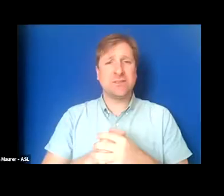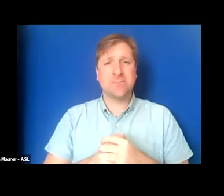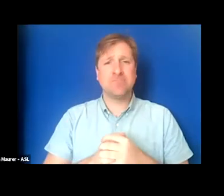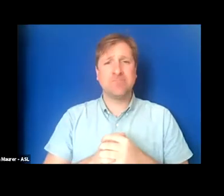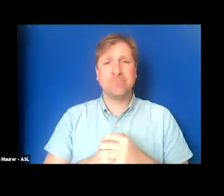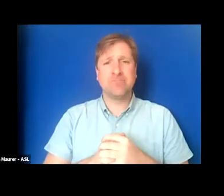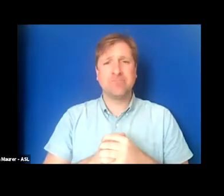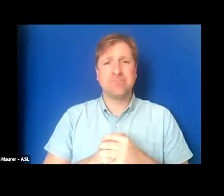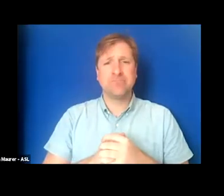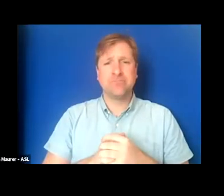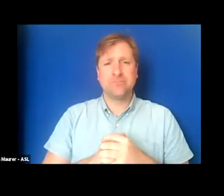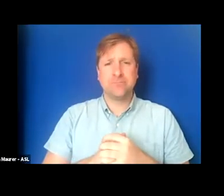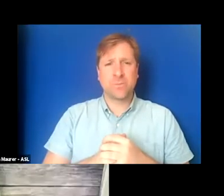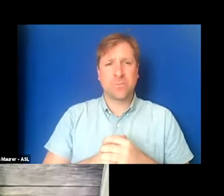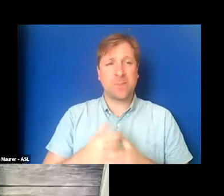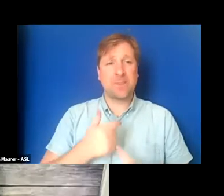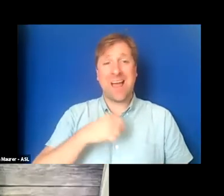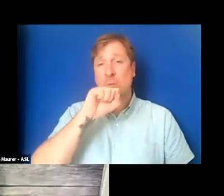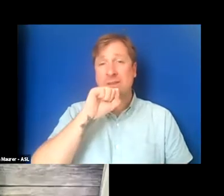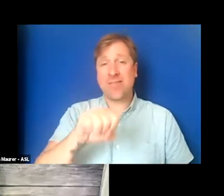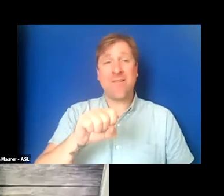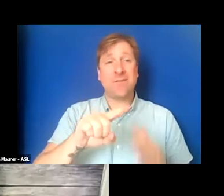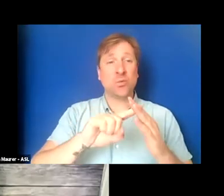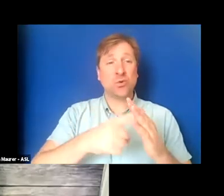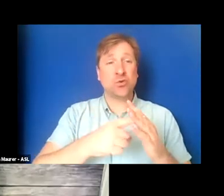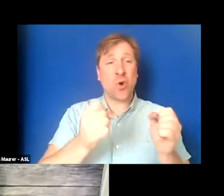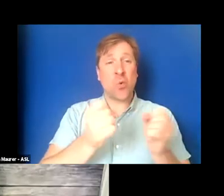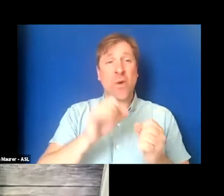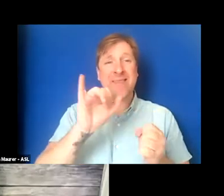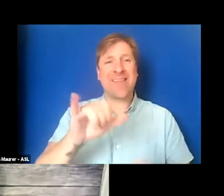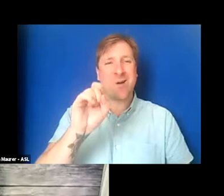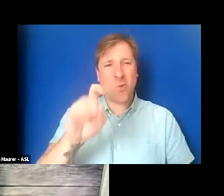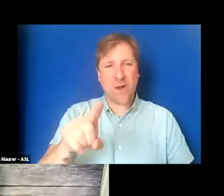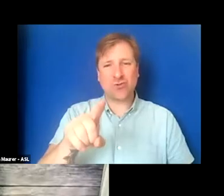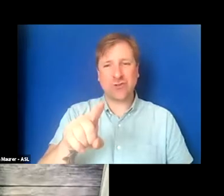And I'd love to start with that question of